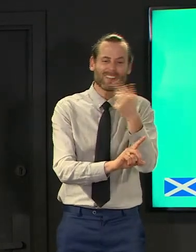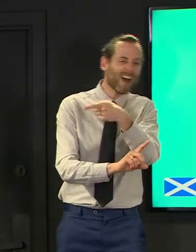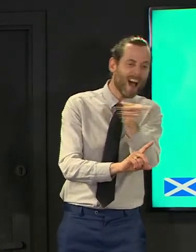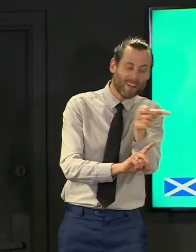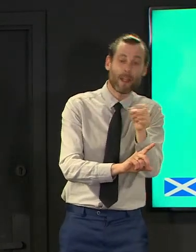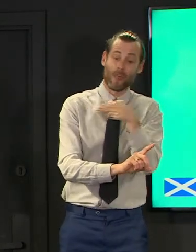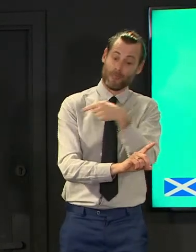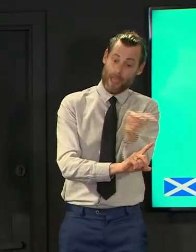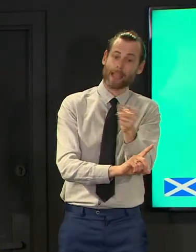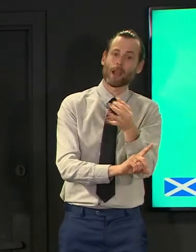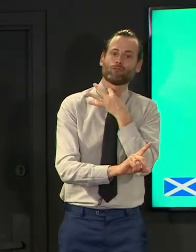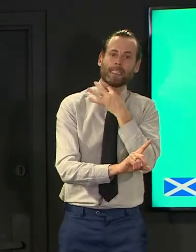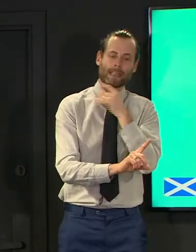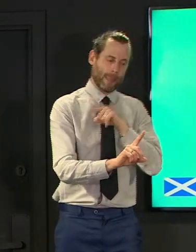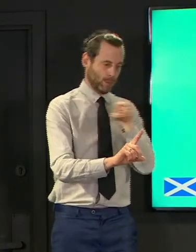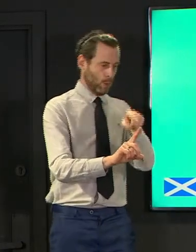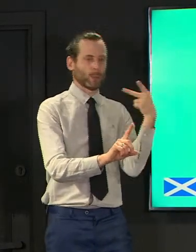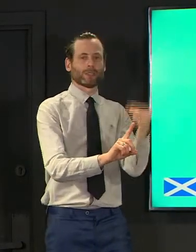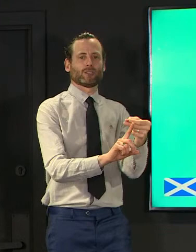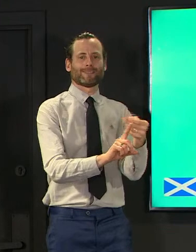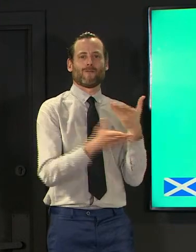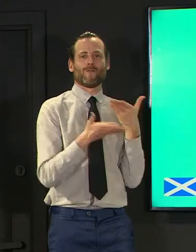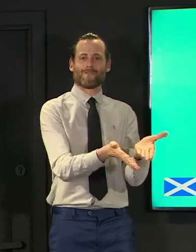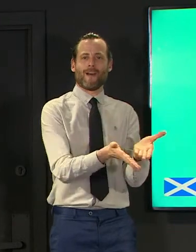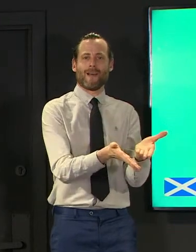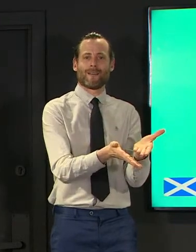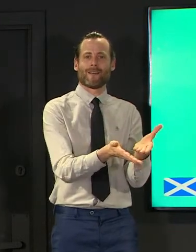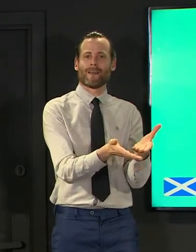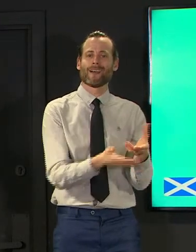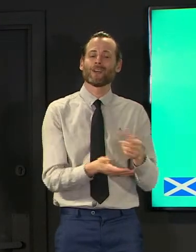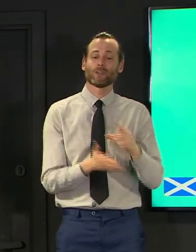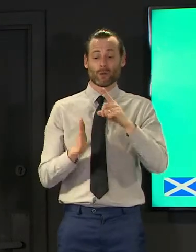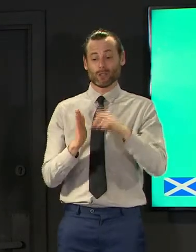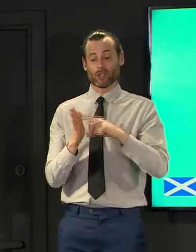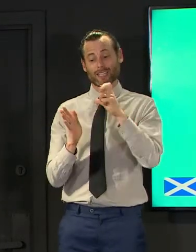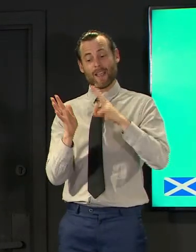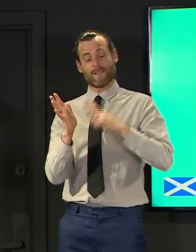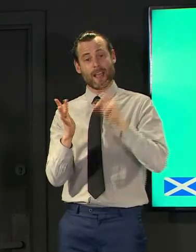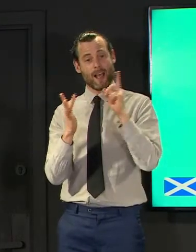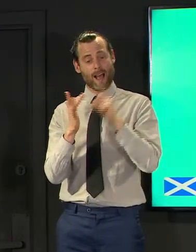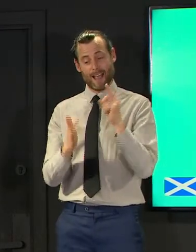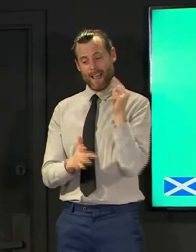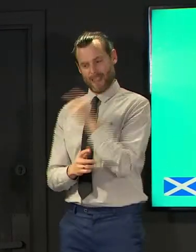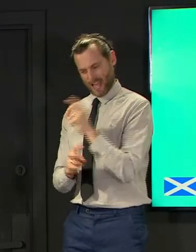so the joint committee has been crystal clear this morning the boffins have decided